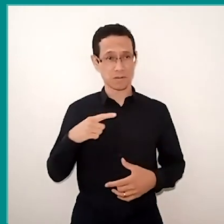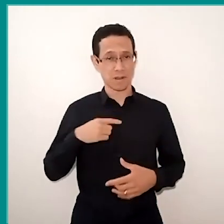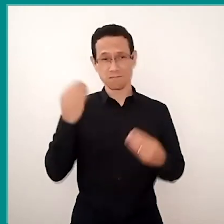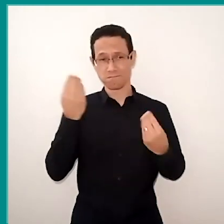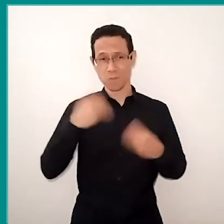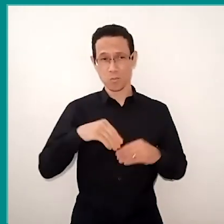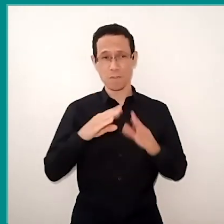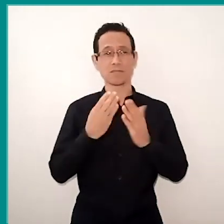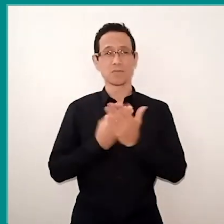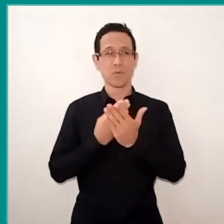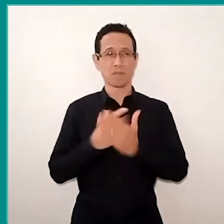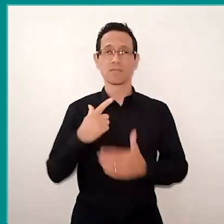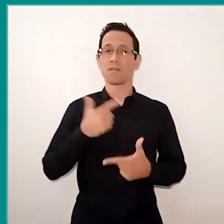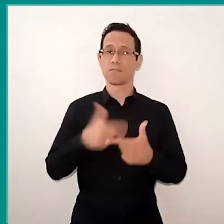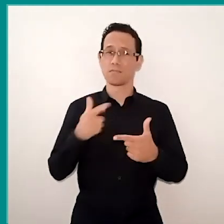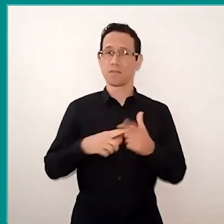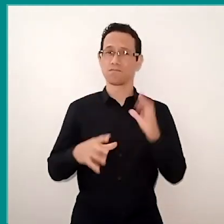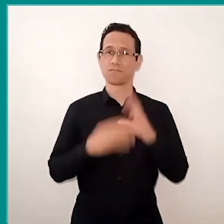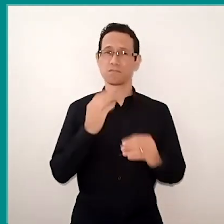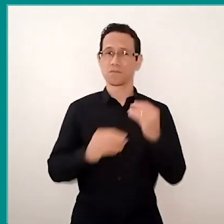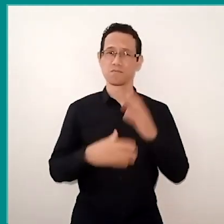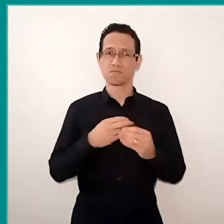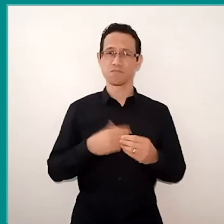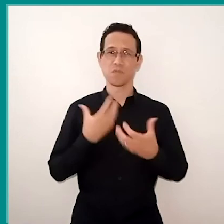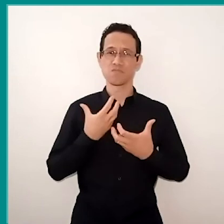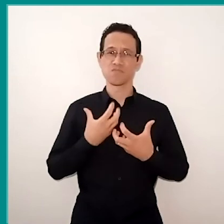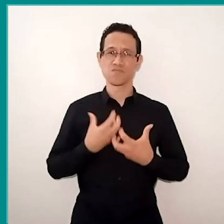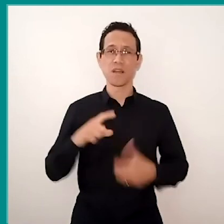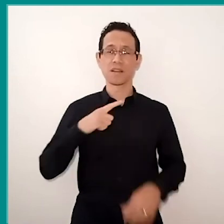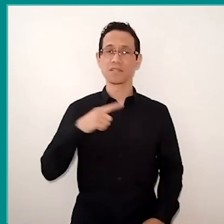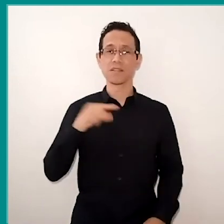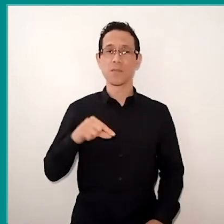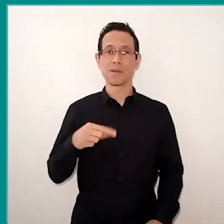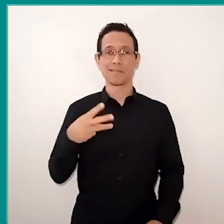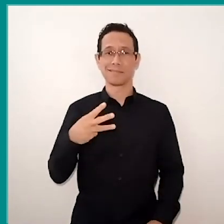a serious dropout problem and year lag is 35%.